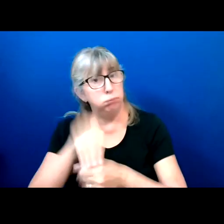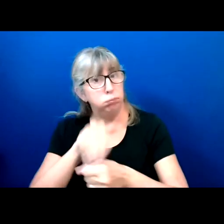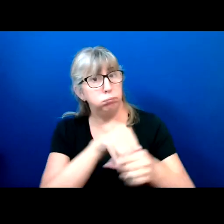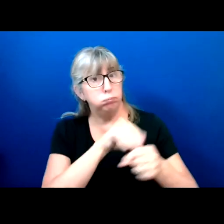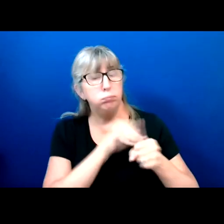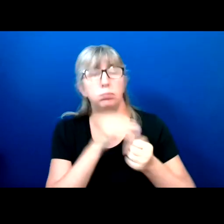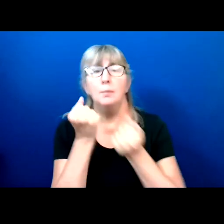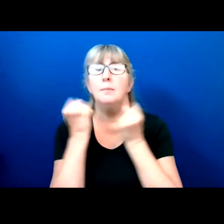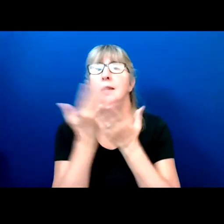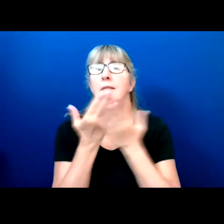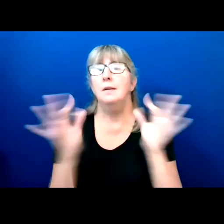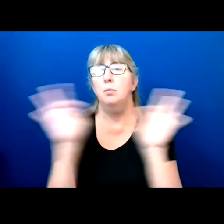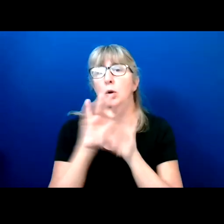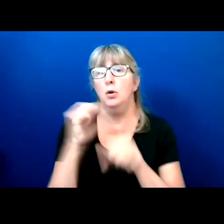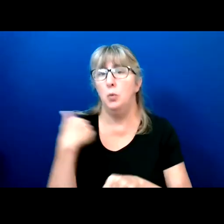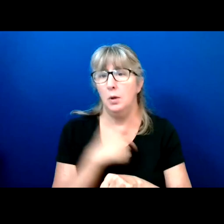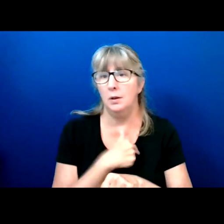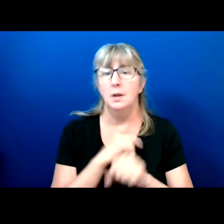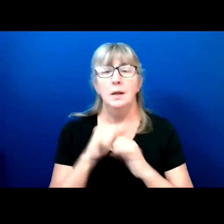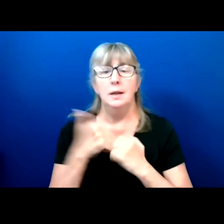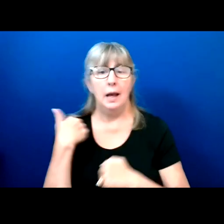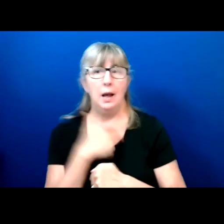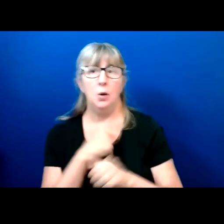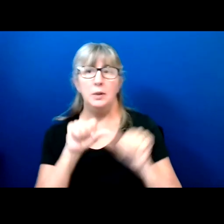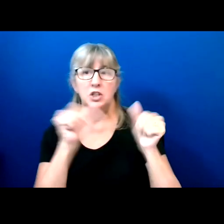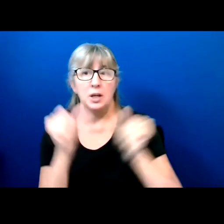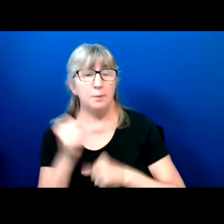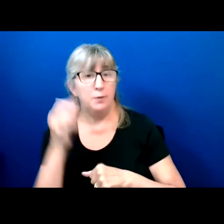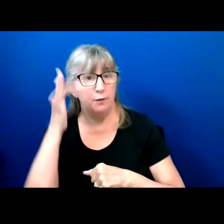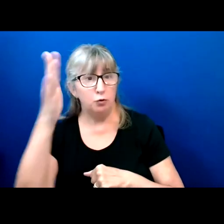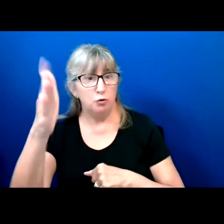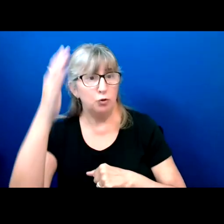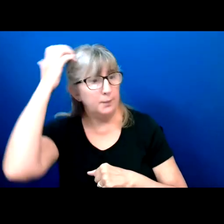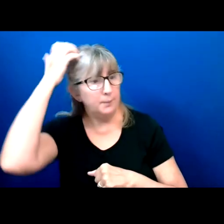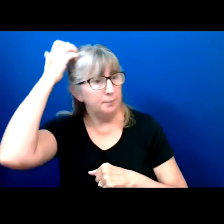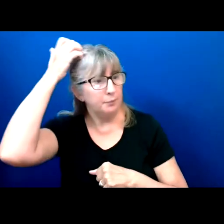It is the way that we shape our future.